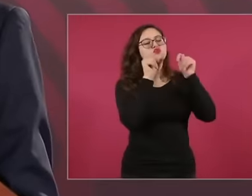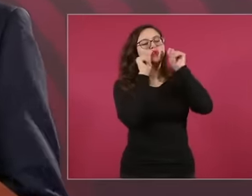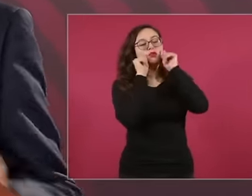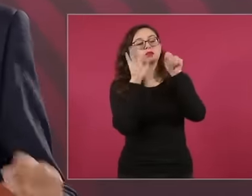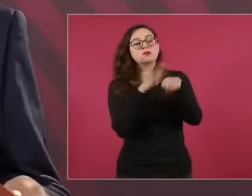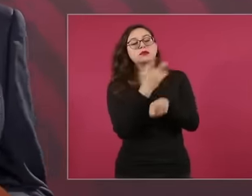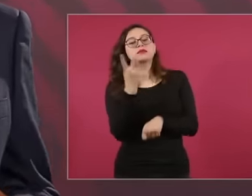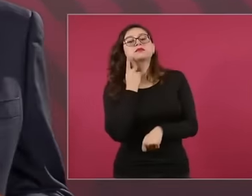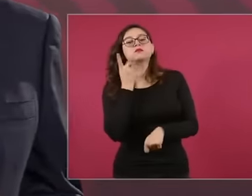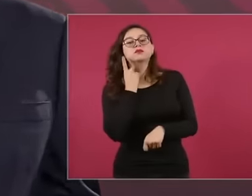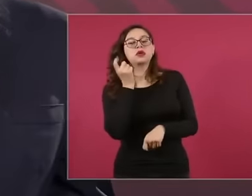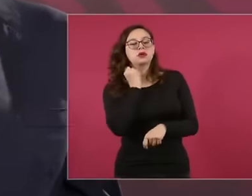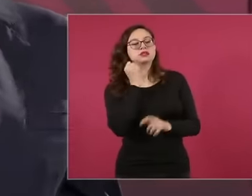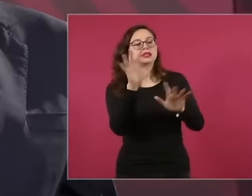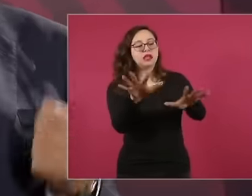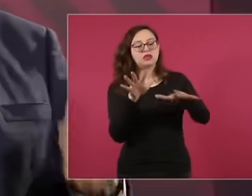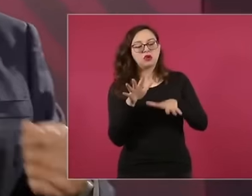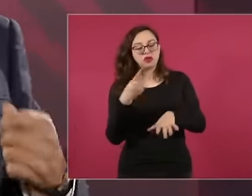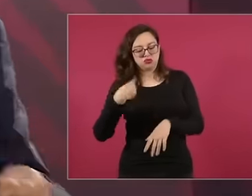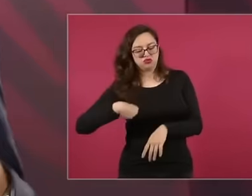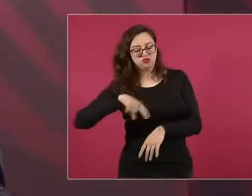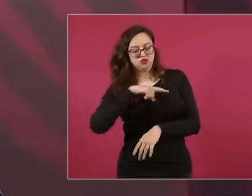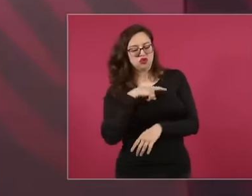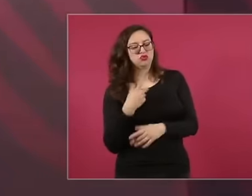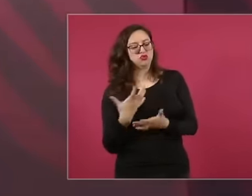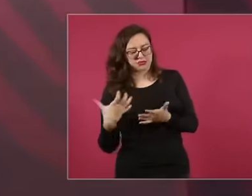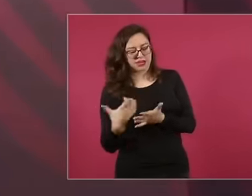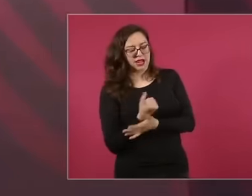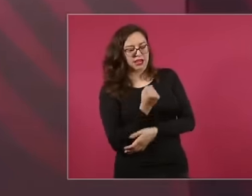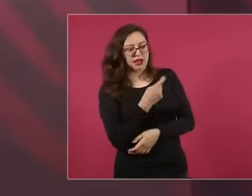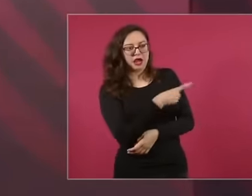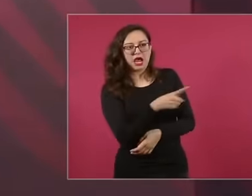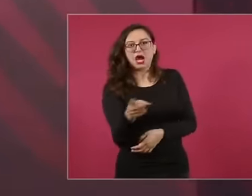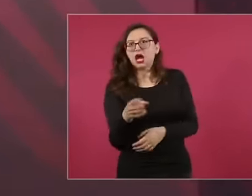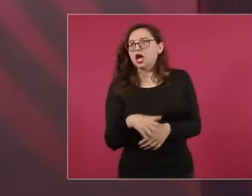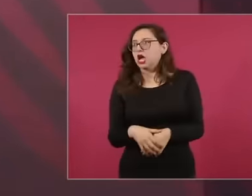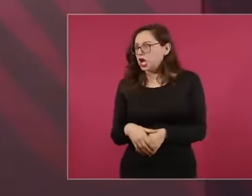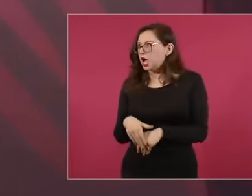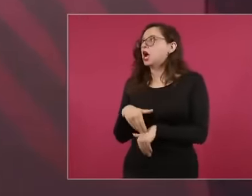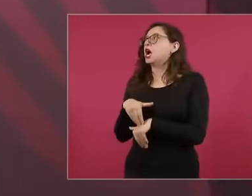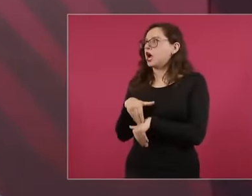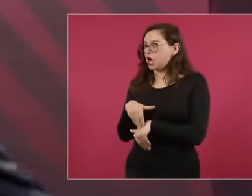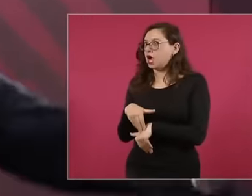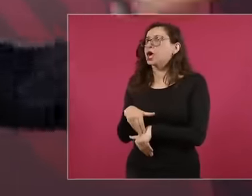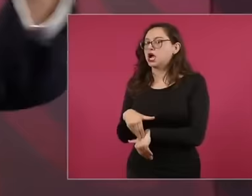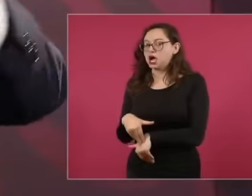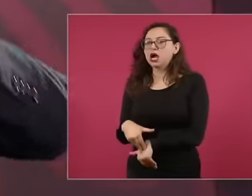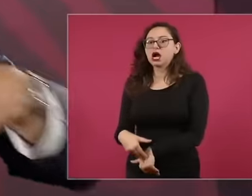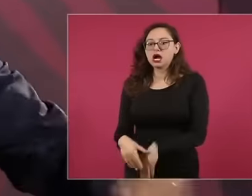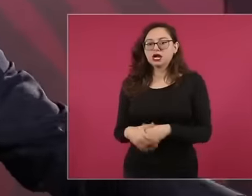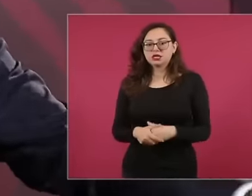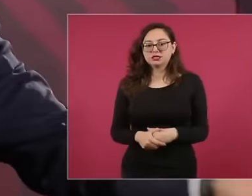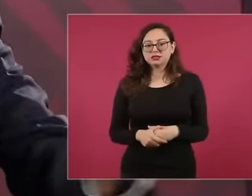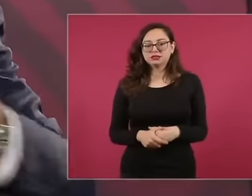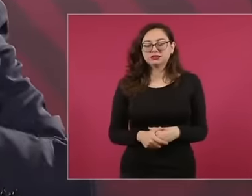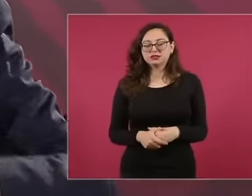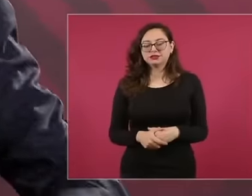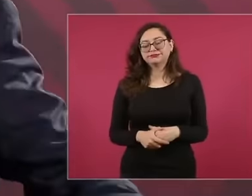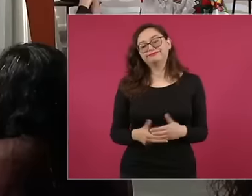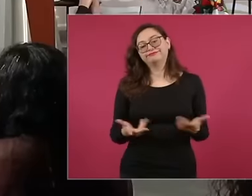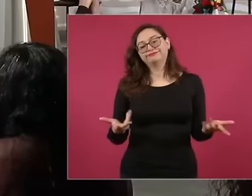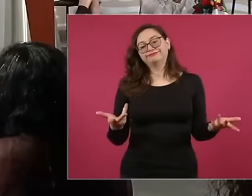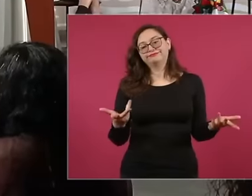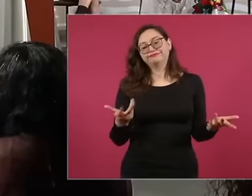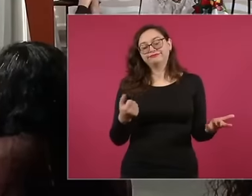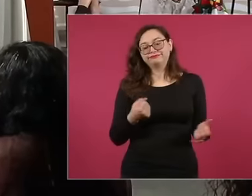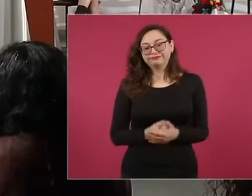even many businessmen because, well, here they come